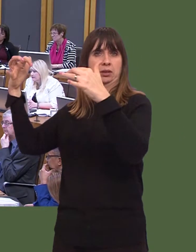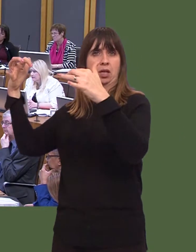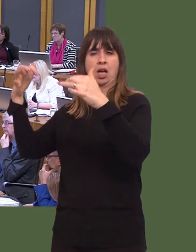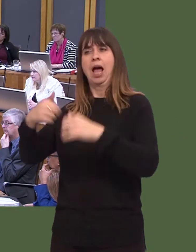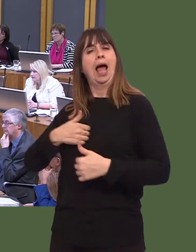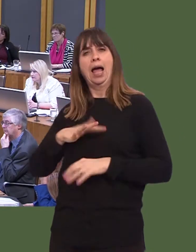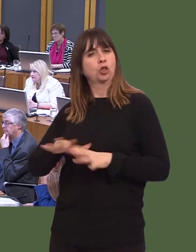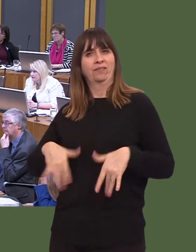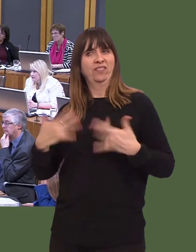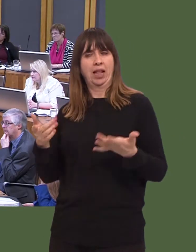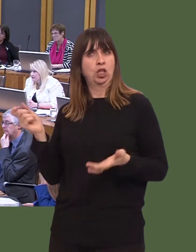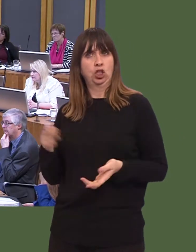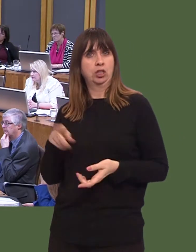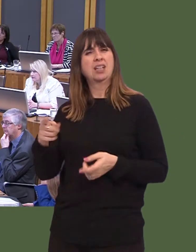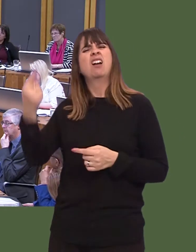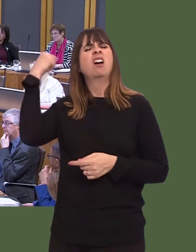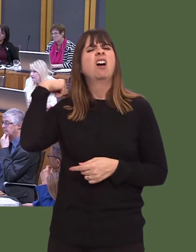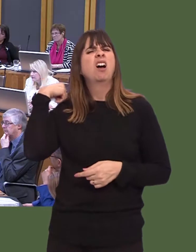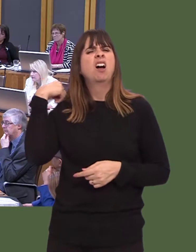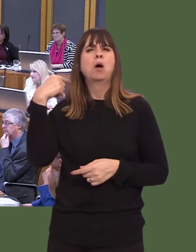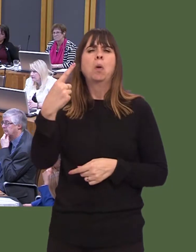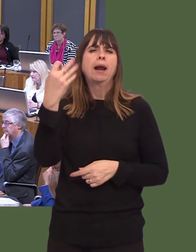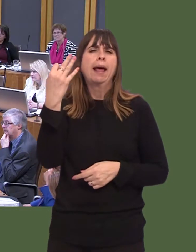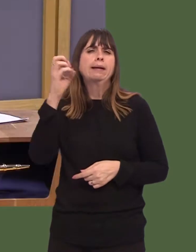It may have worked in the nineteenth century, but itís not the model thatís going to work in this century.